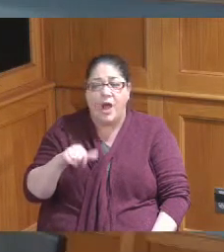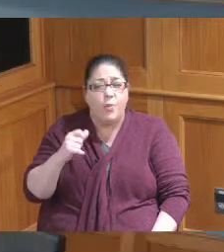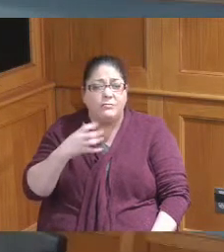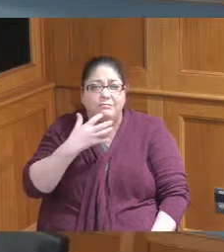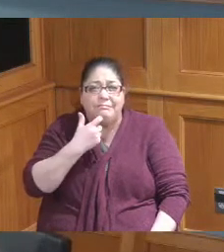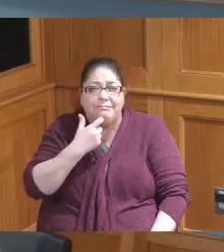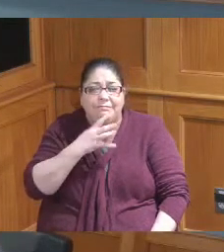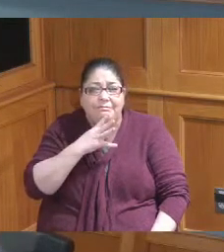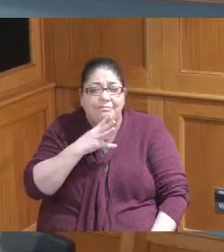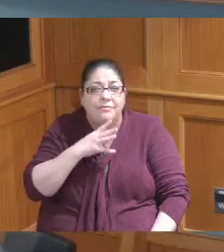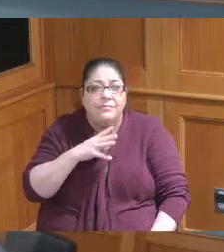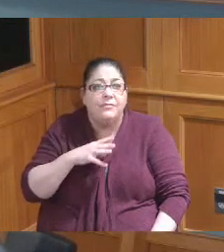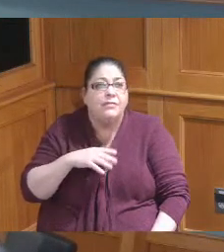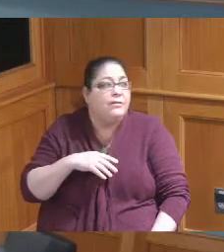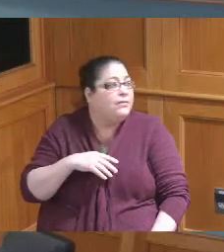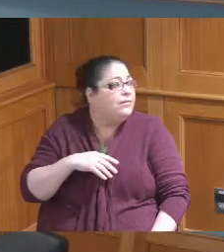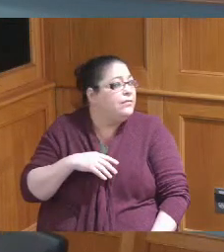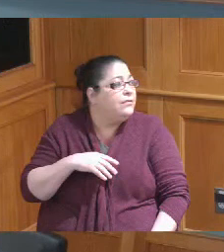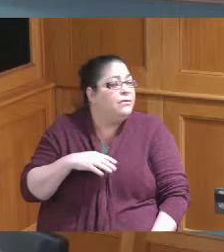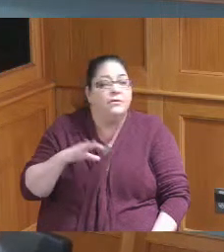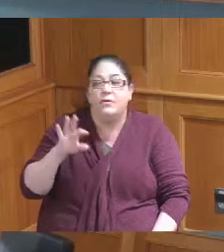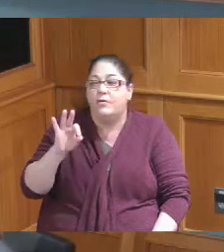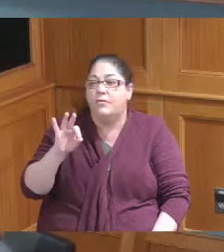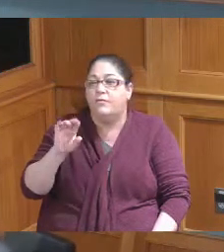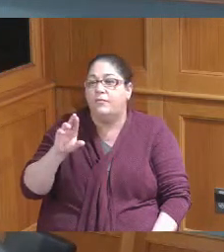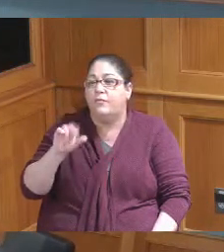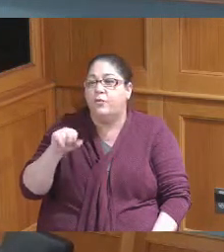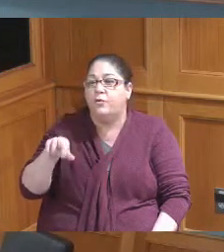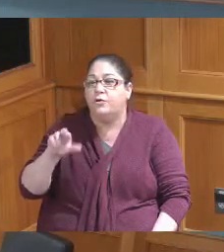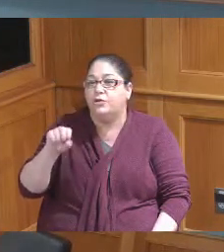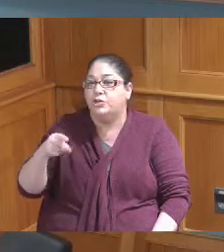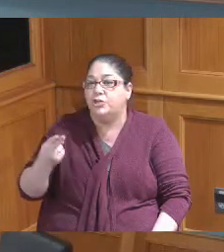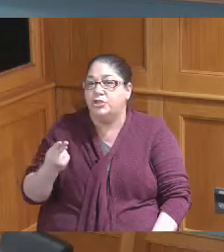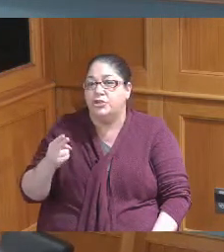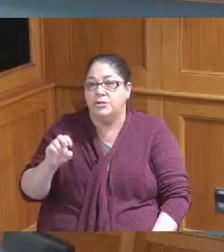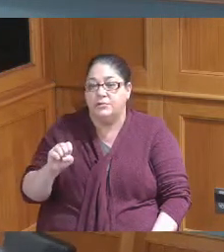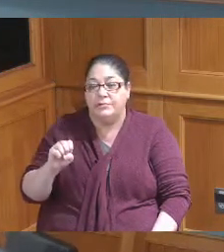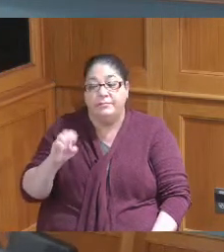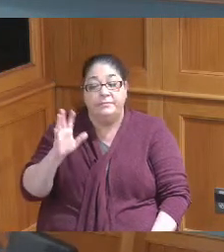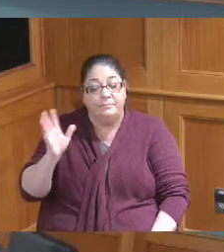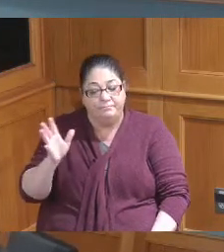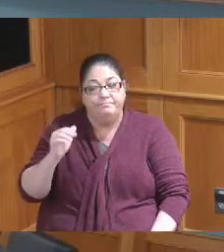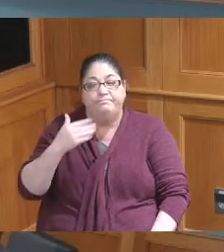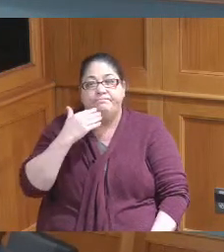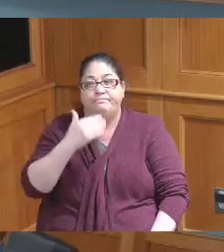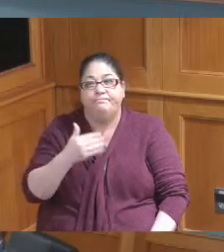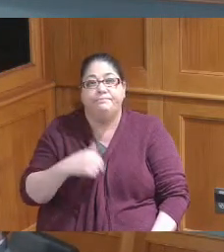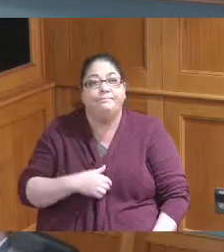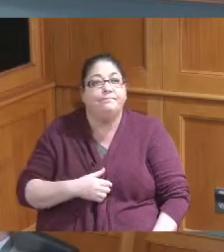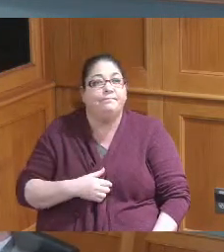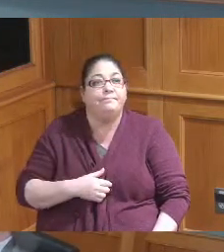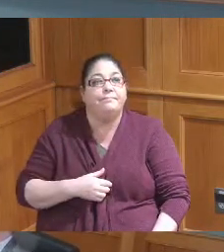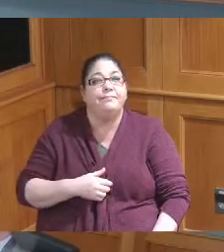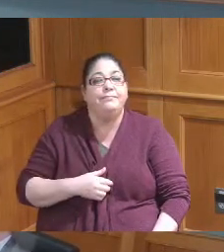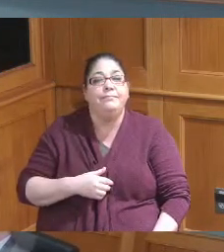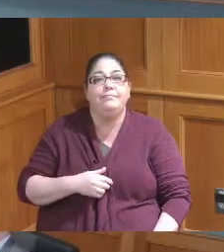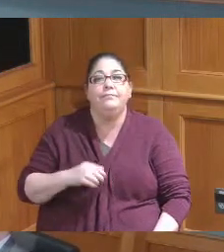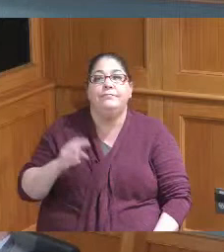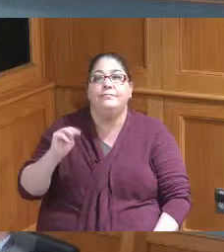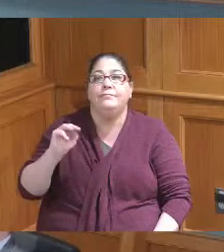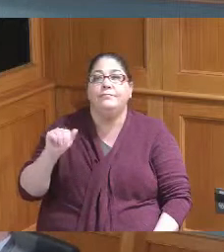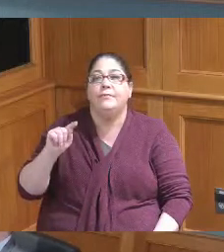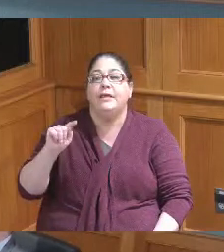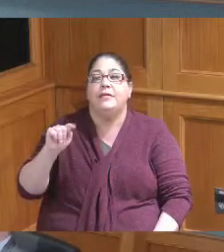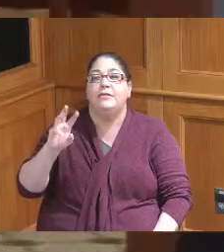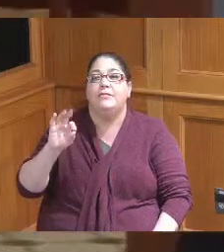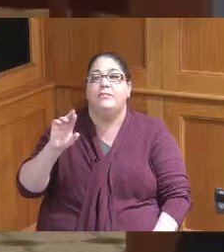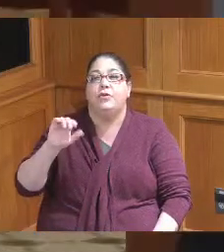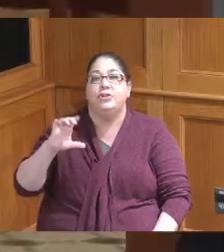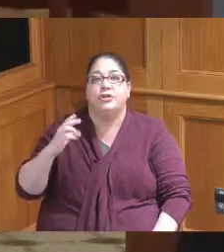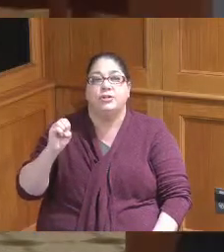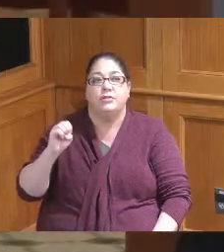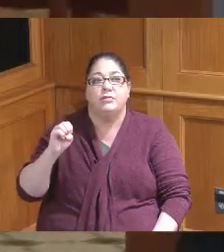name it's harsh Madam President okay welcome two minutes my name is Matt Horsh and I'm I sit on